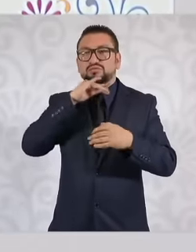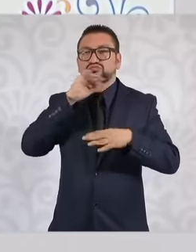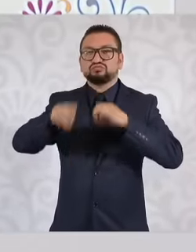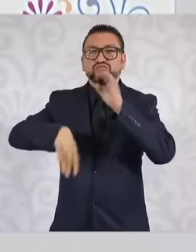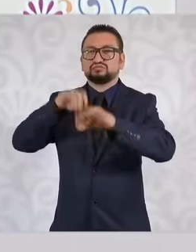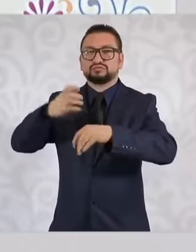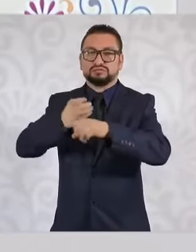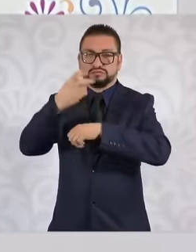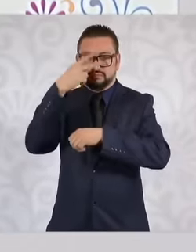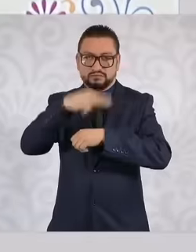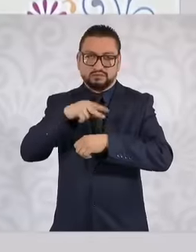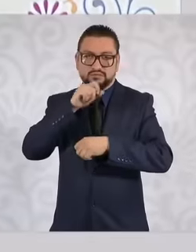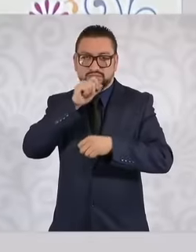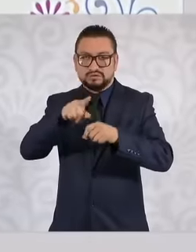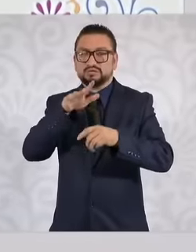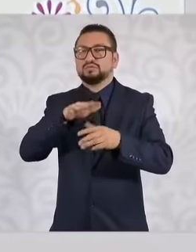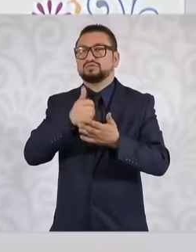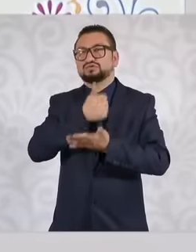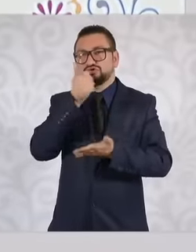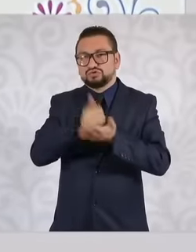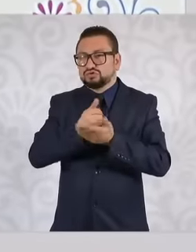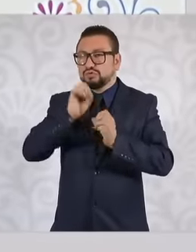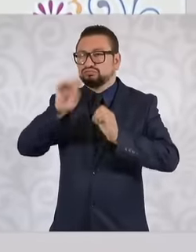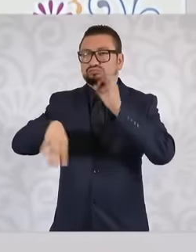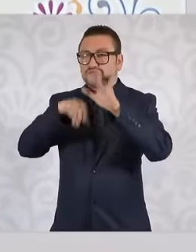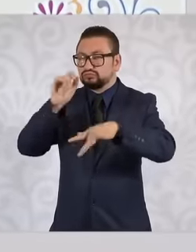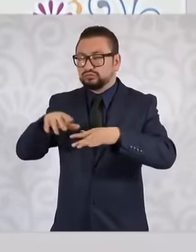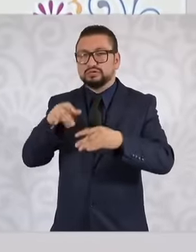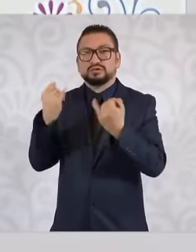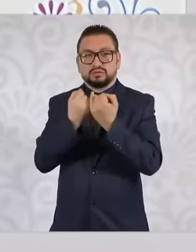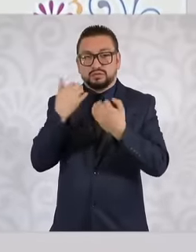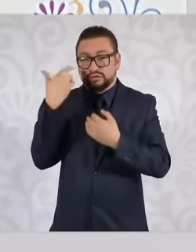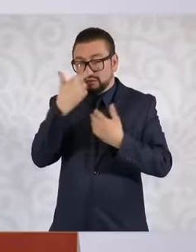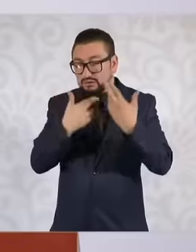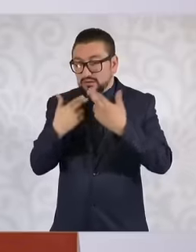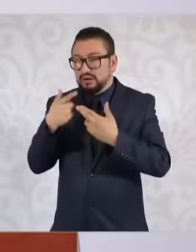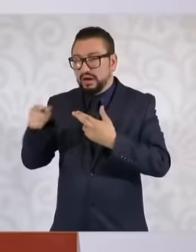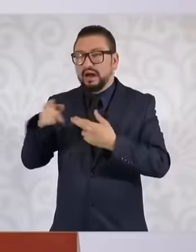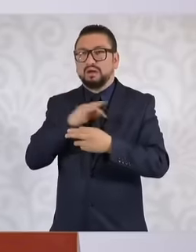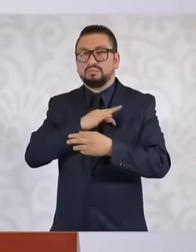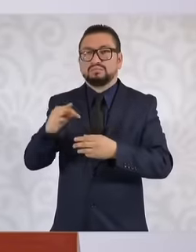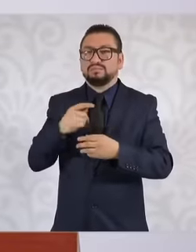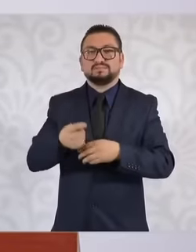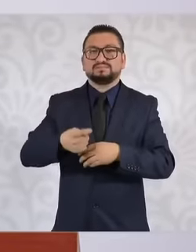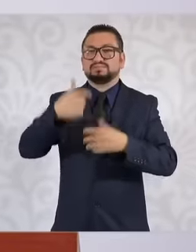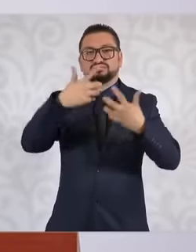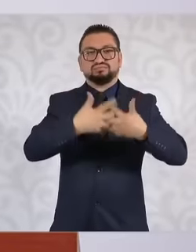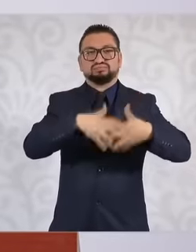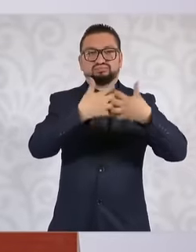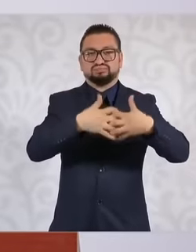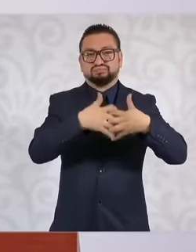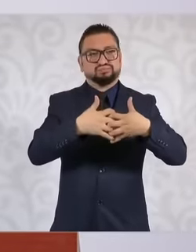State of Mexico from the city and see if we can really generate the first plant, I would say Eh,